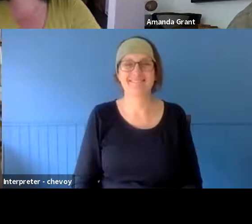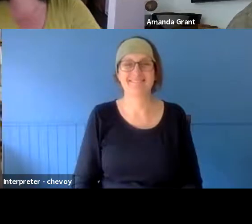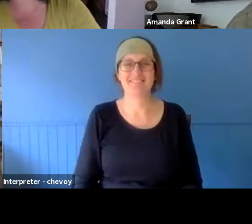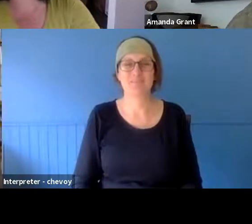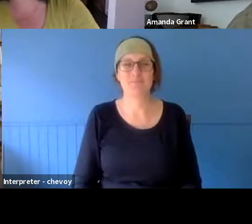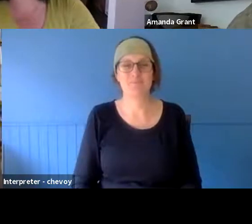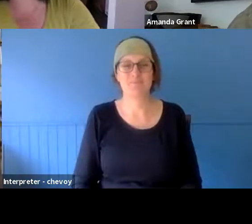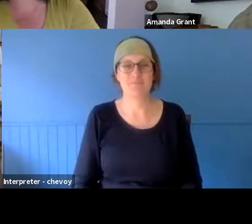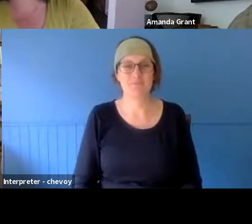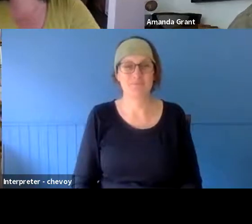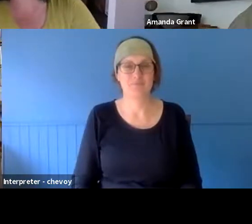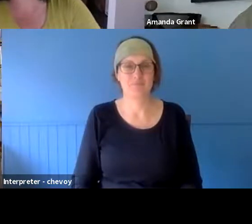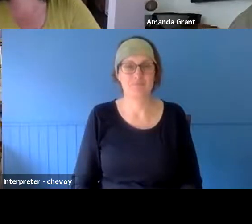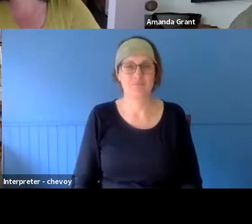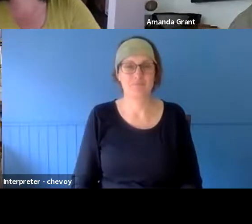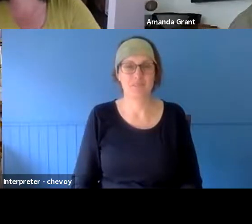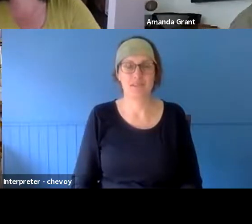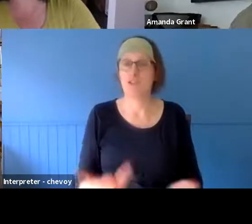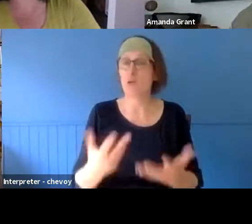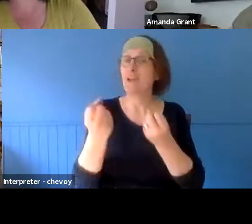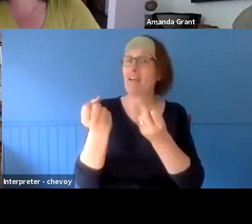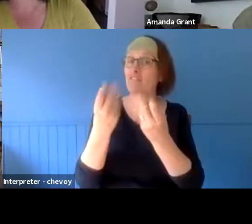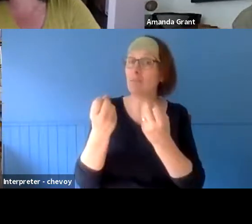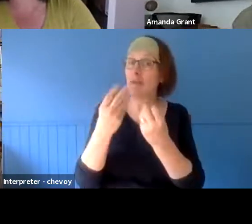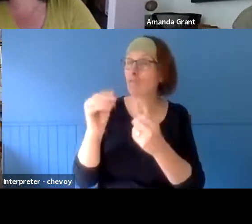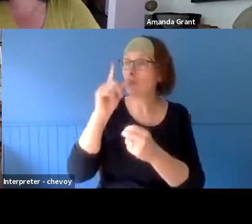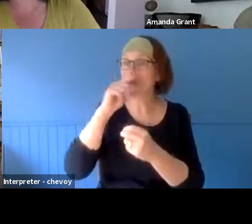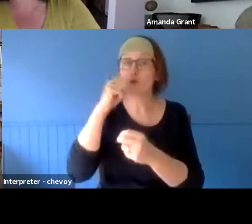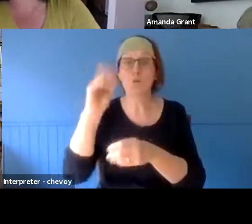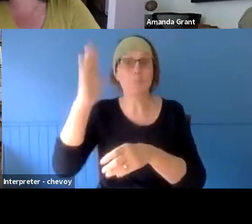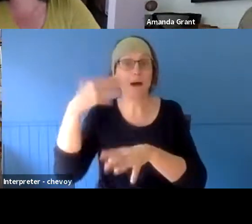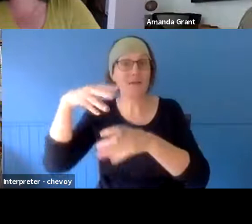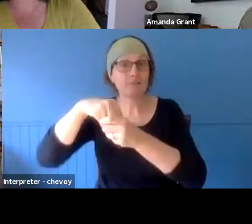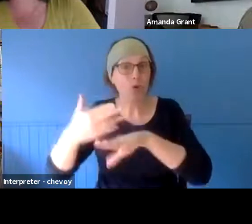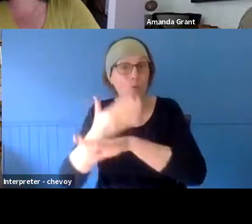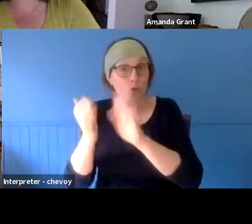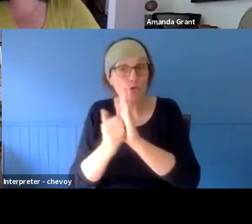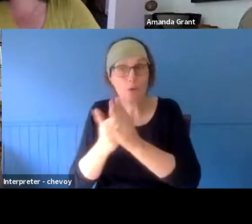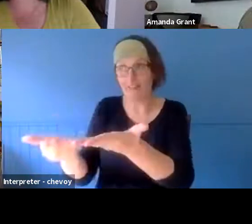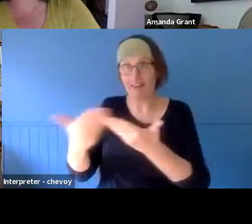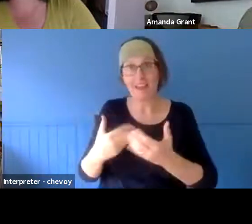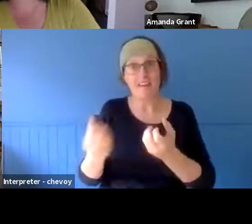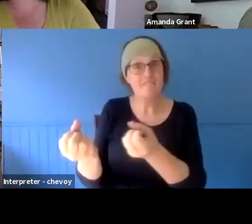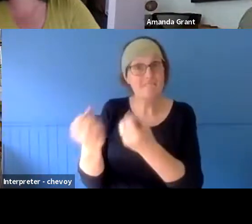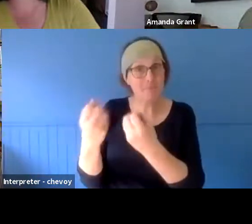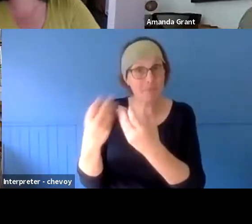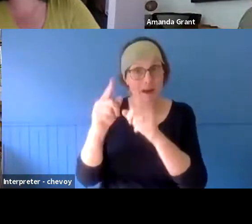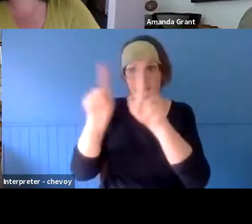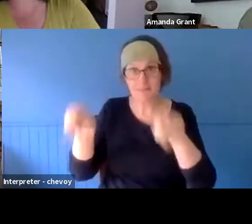feedback sheets from the people participating in the workshops, it